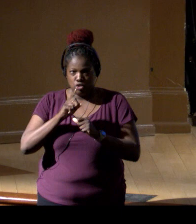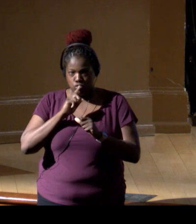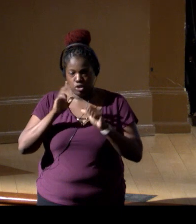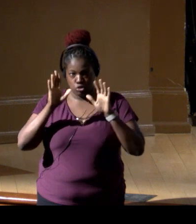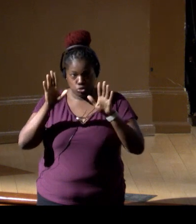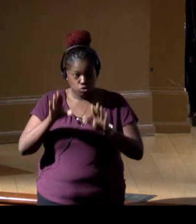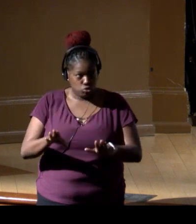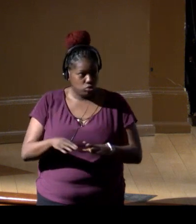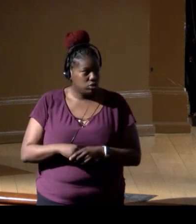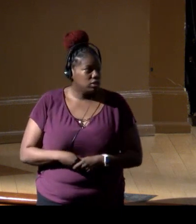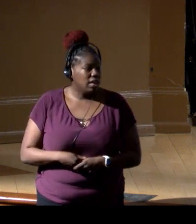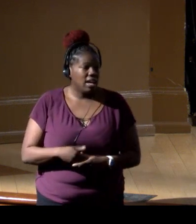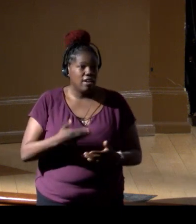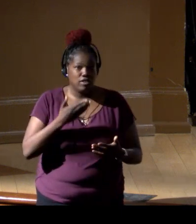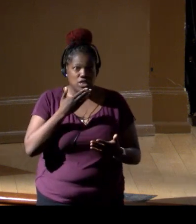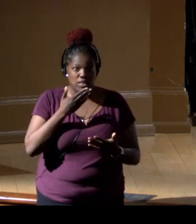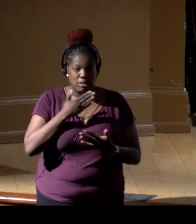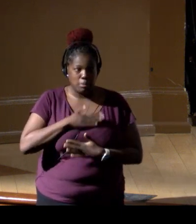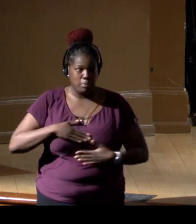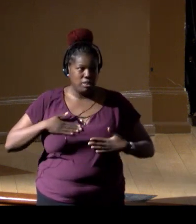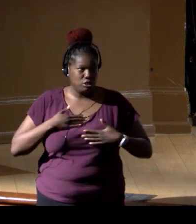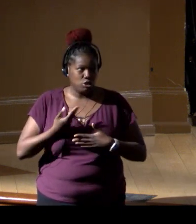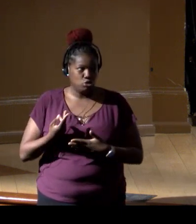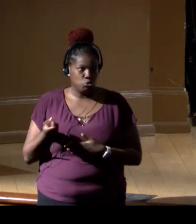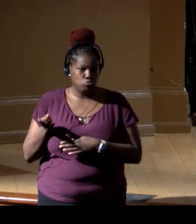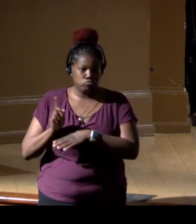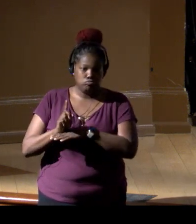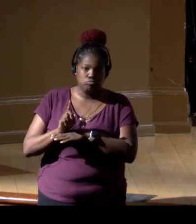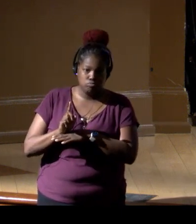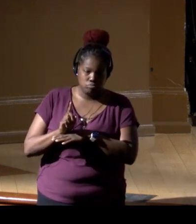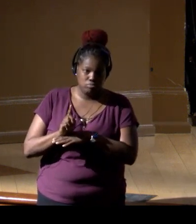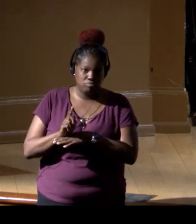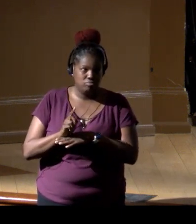And I get the great pleasure to stand up here at this point